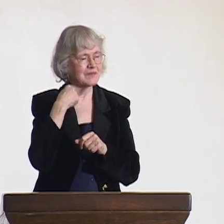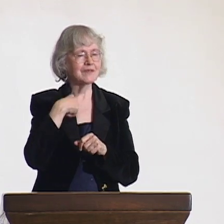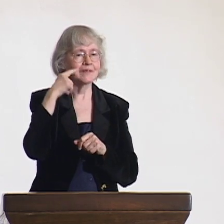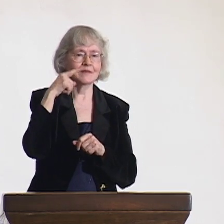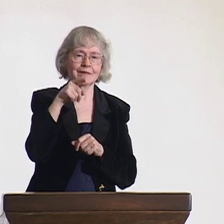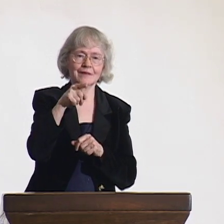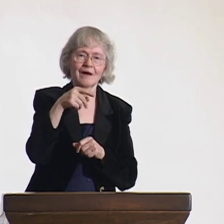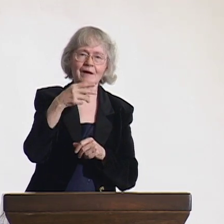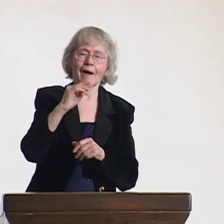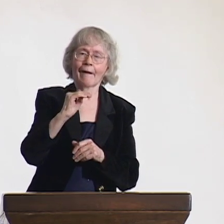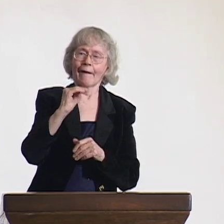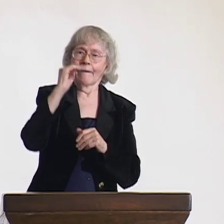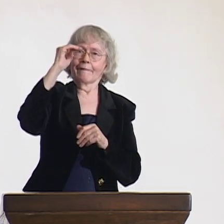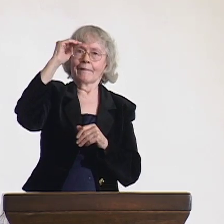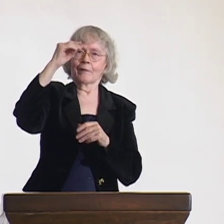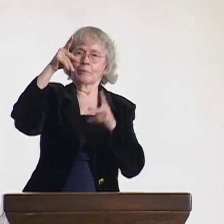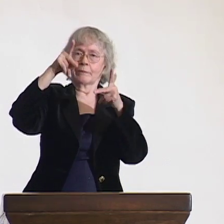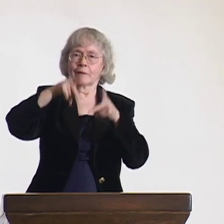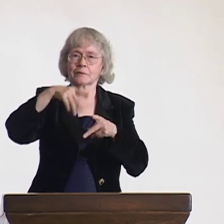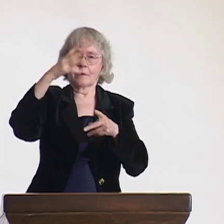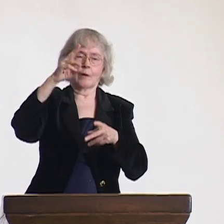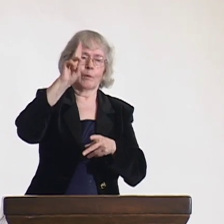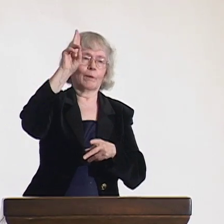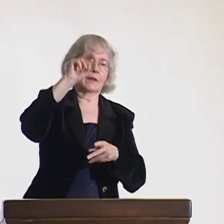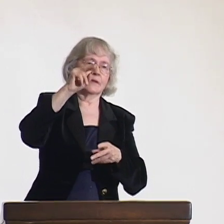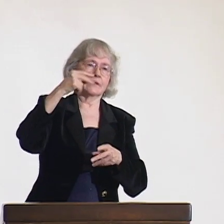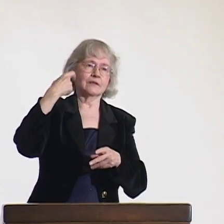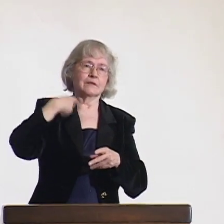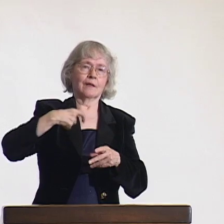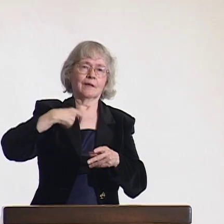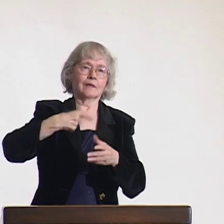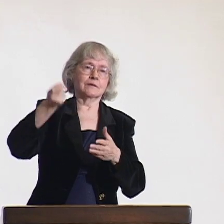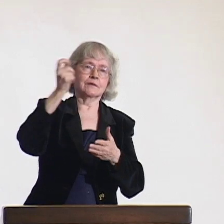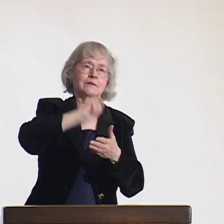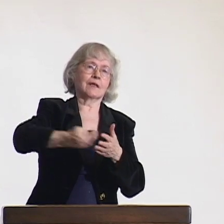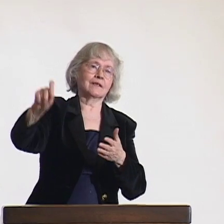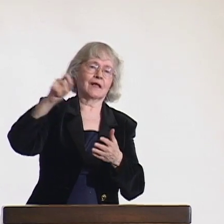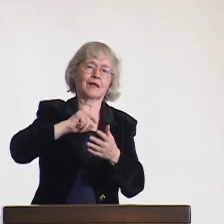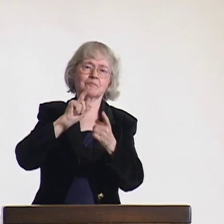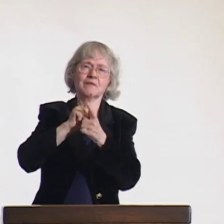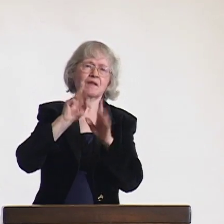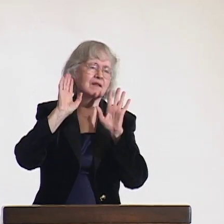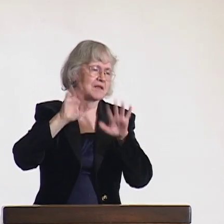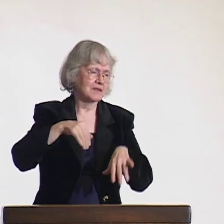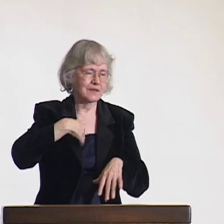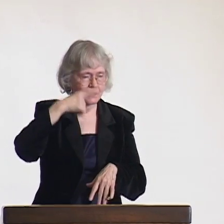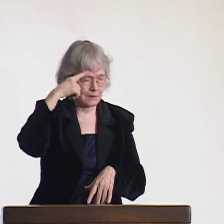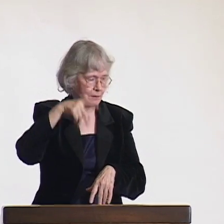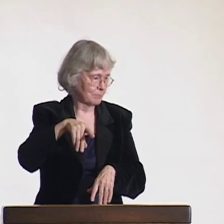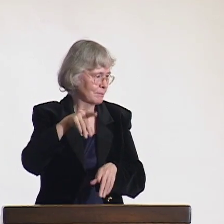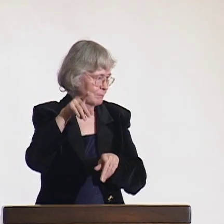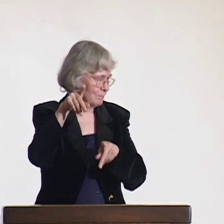No matter what any United Nations delegate or a world leader says, I know we can work together